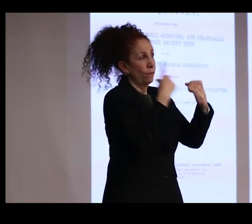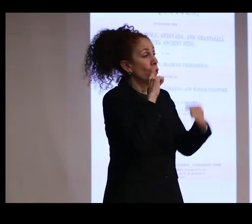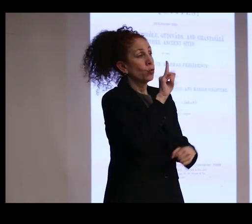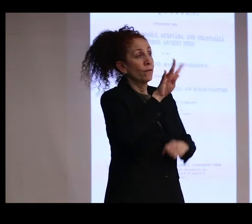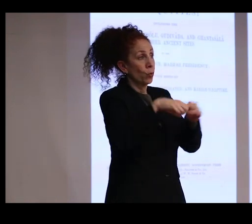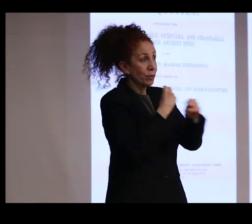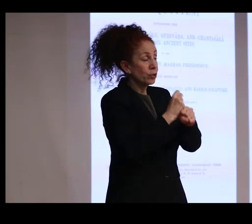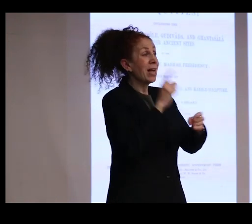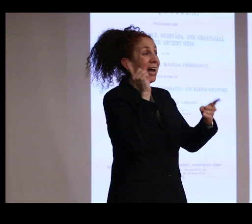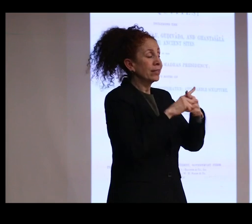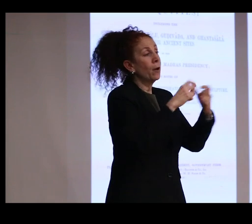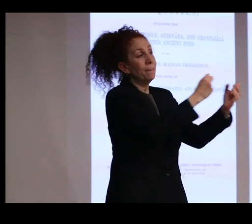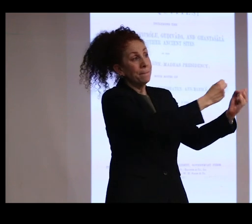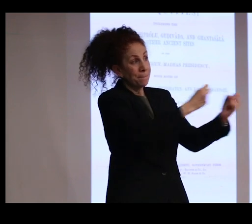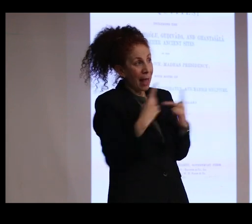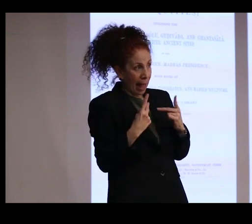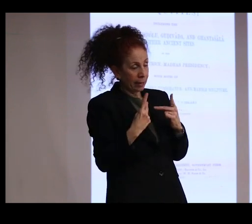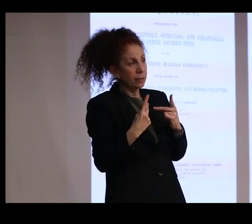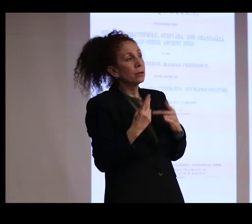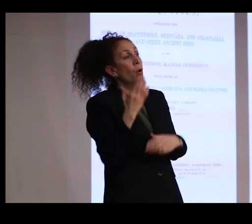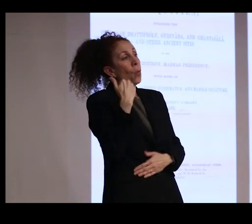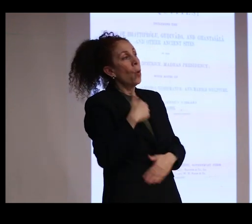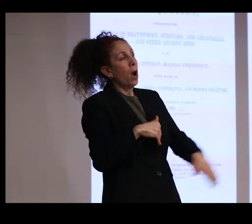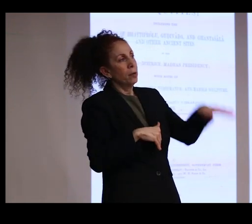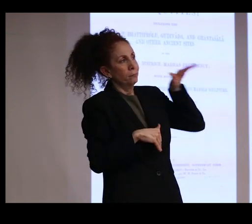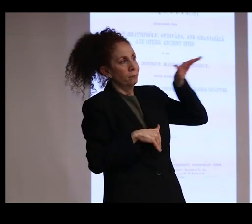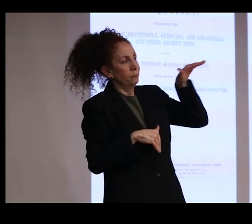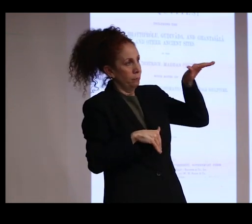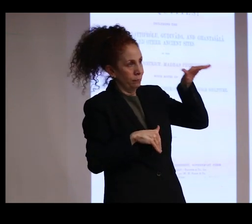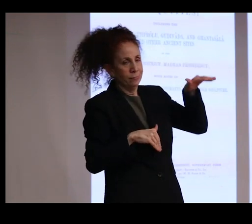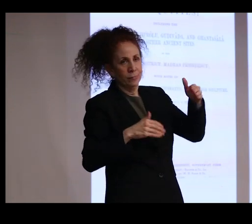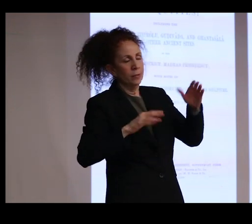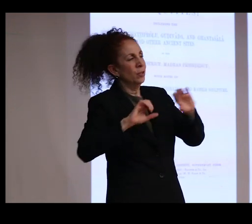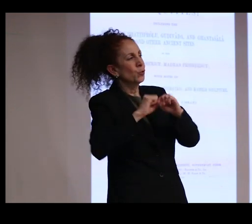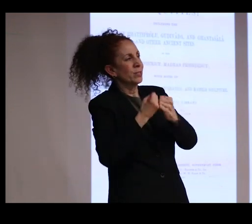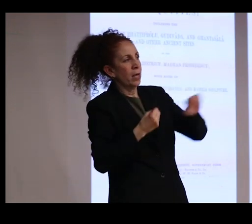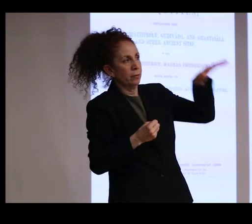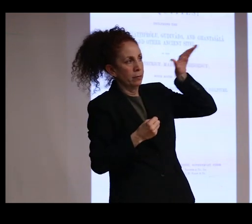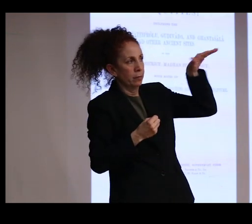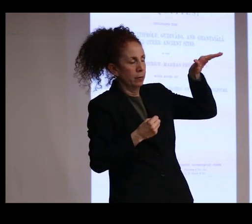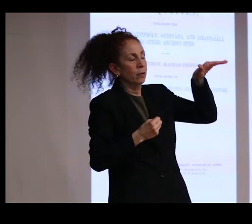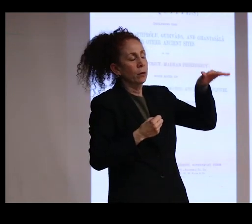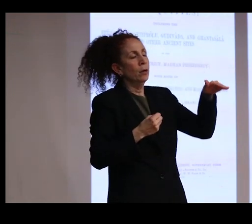until its return was requested by the Maha Bodhi Society, a Buddhist community in Calcutta,